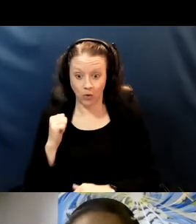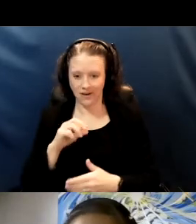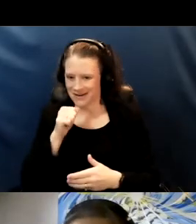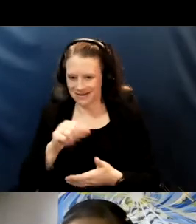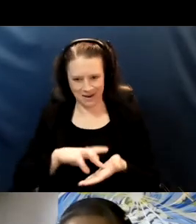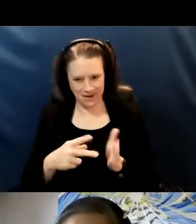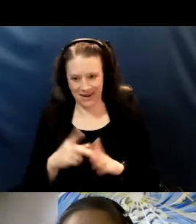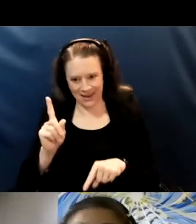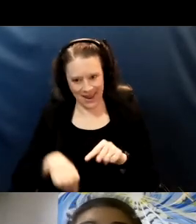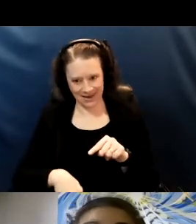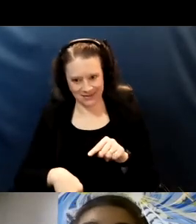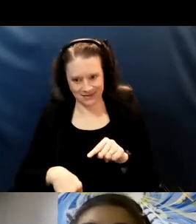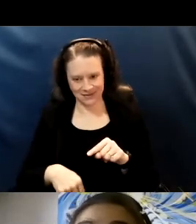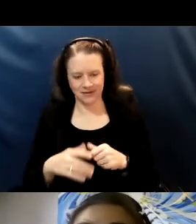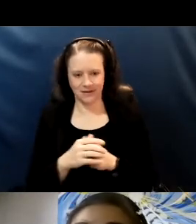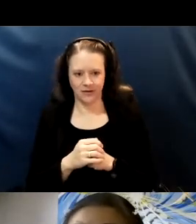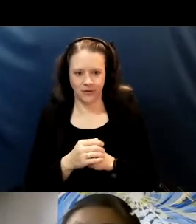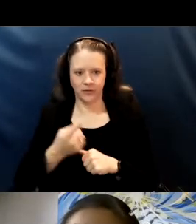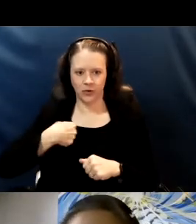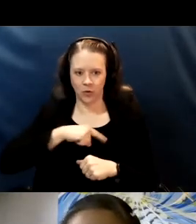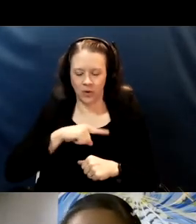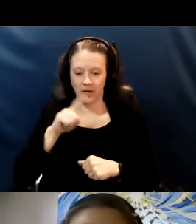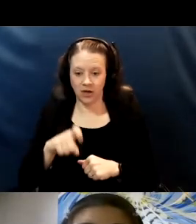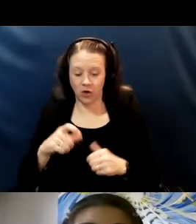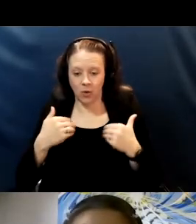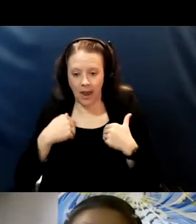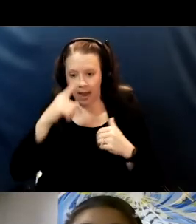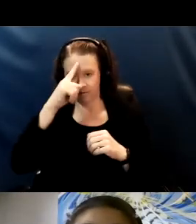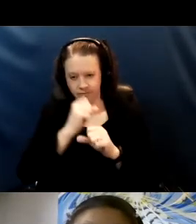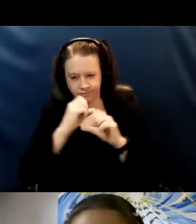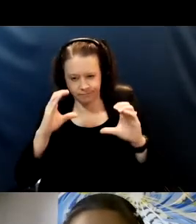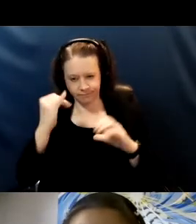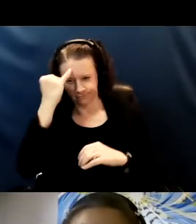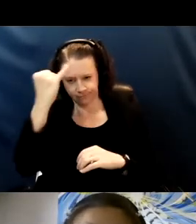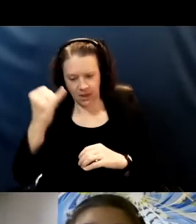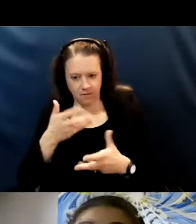So we need to have a mindset of working with our school team